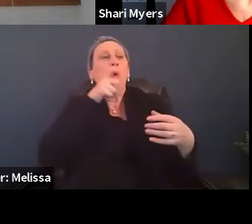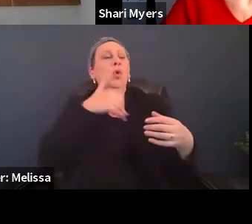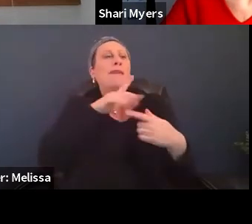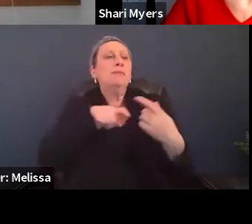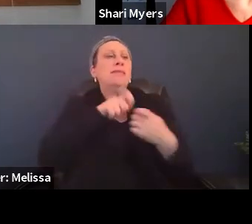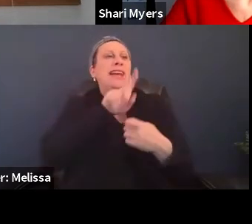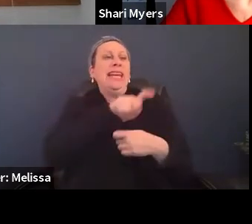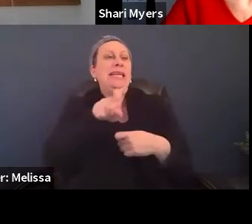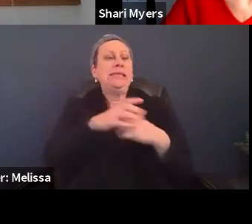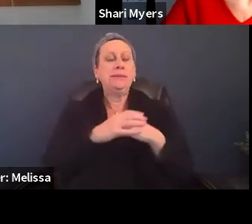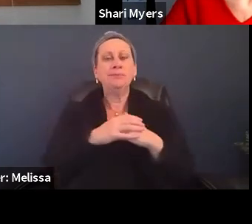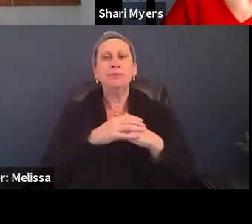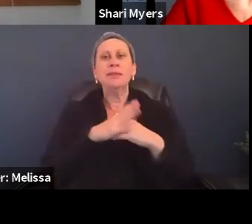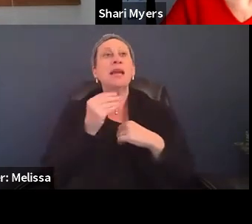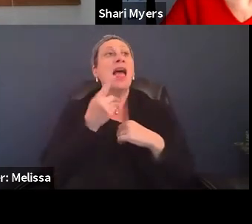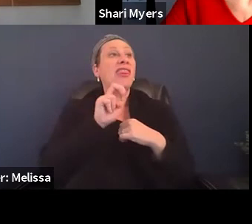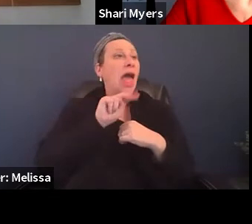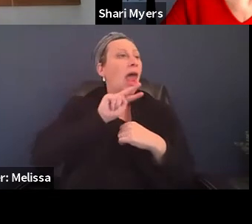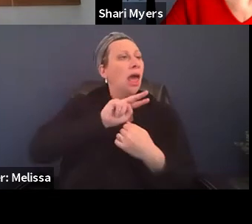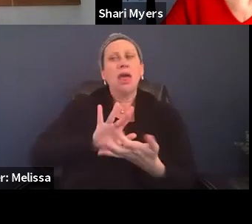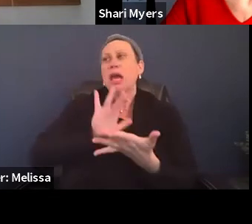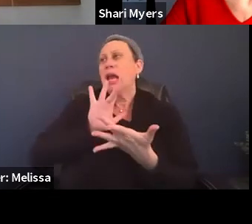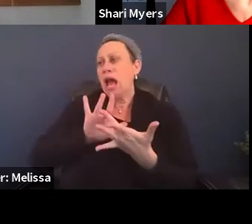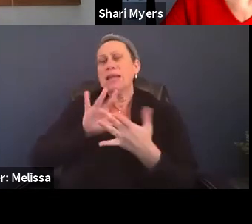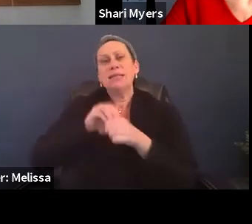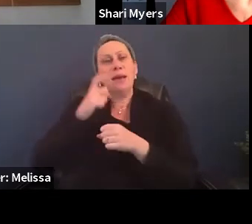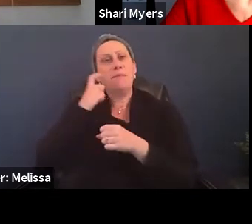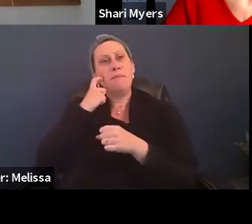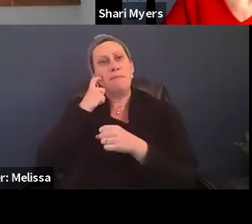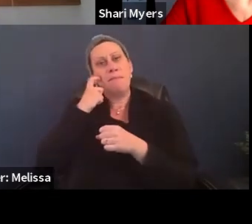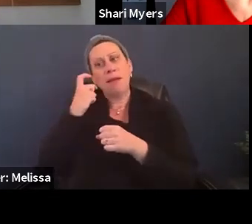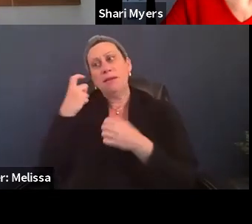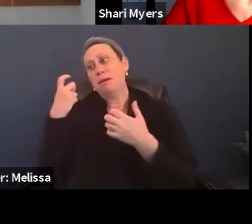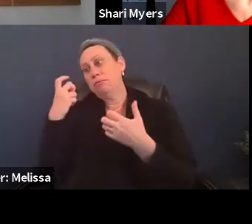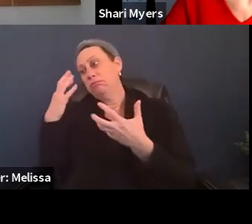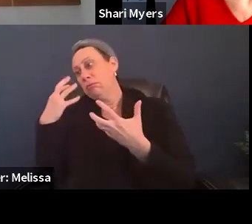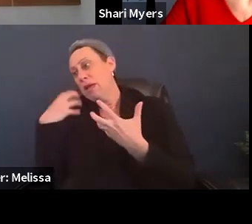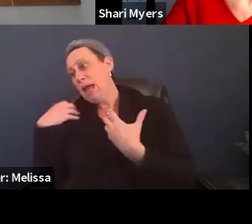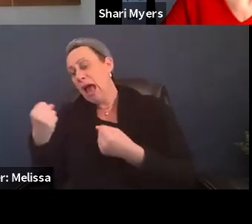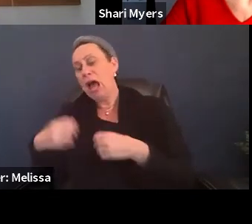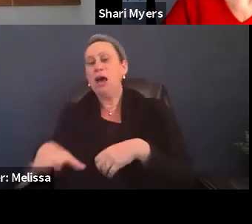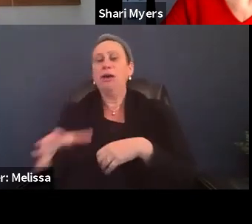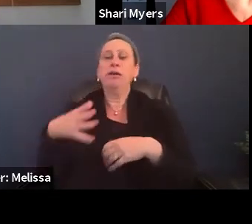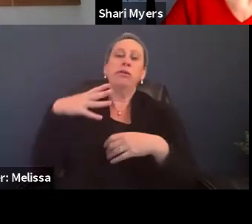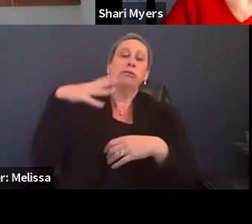and then contacts within Disaster Mental Health, Health Services, Disability Integration and others